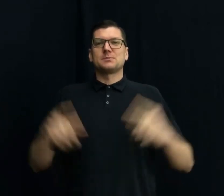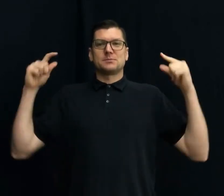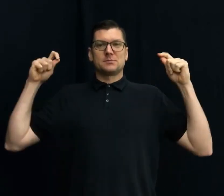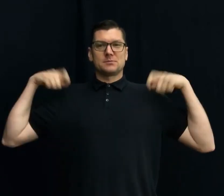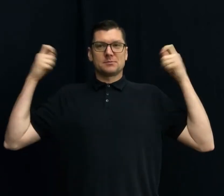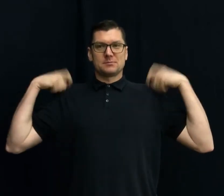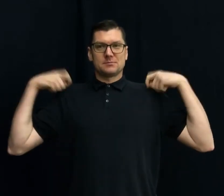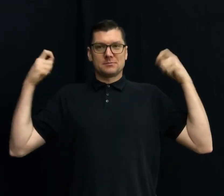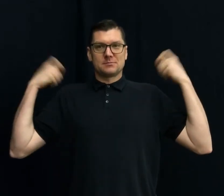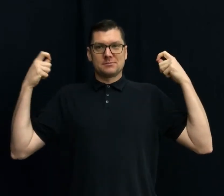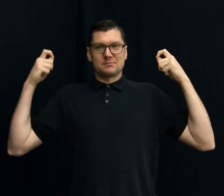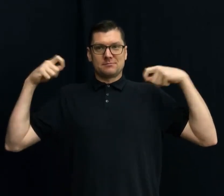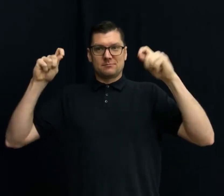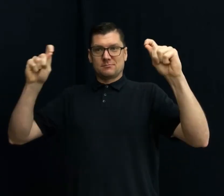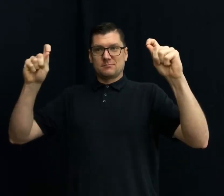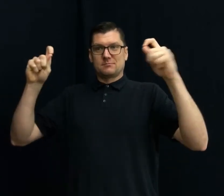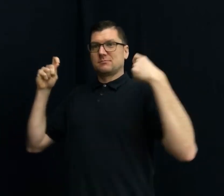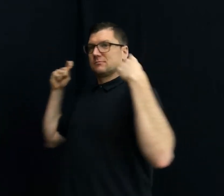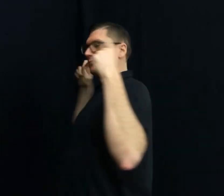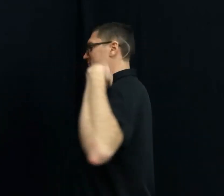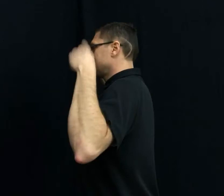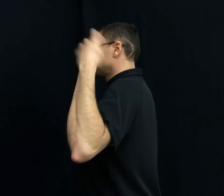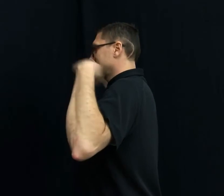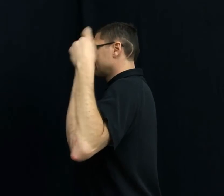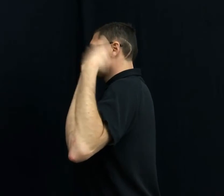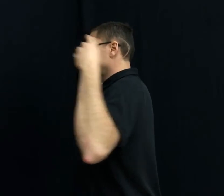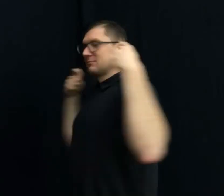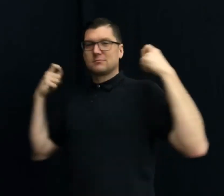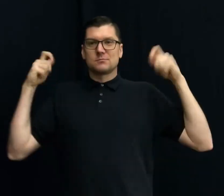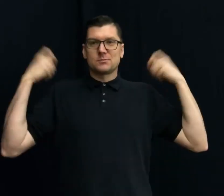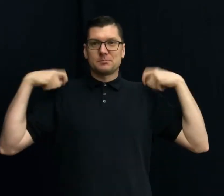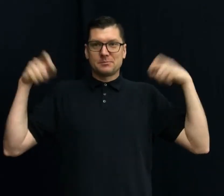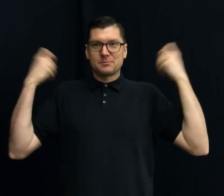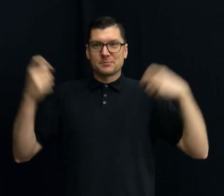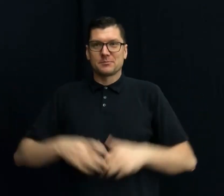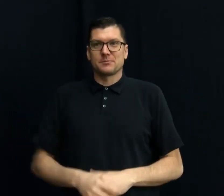GYM